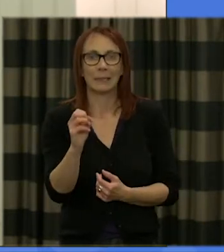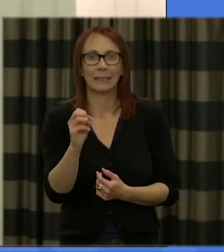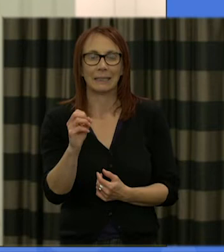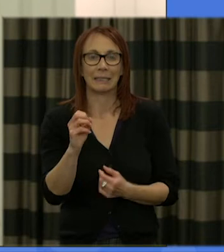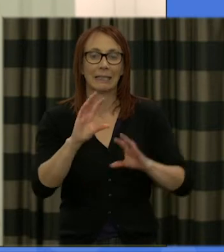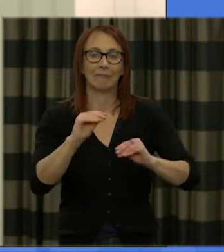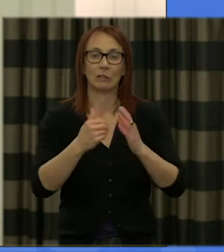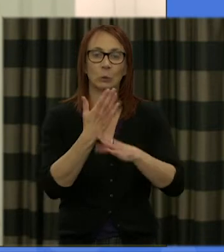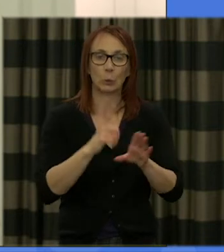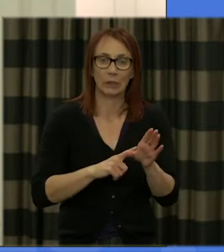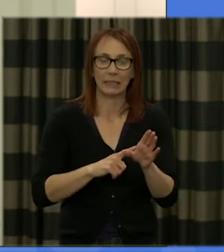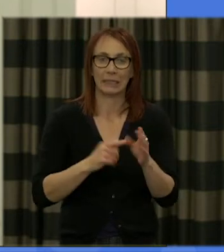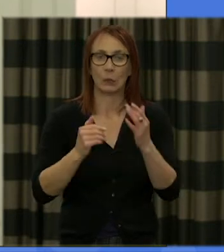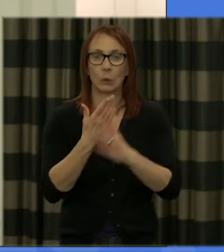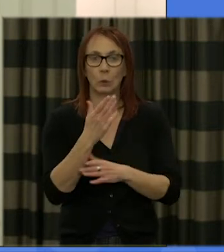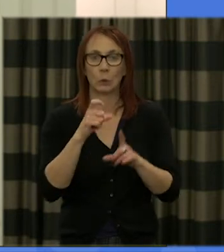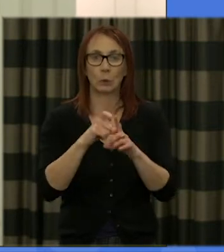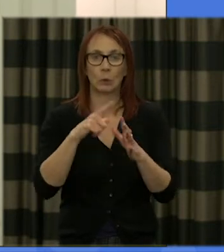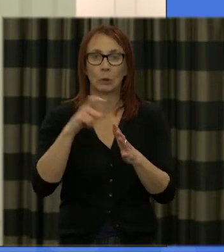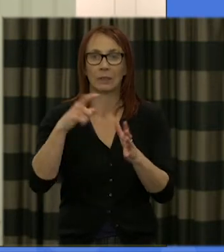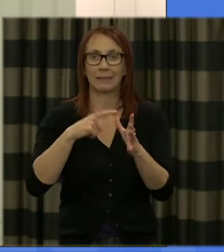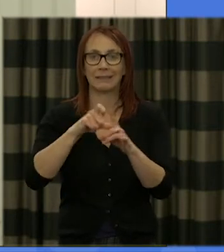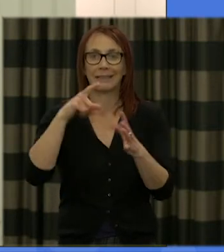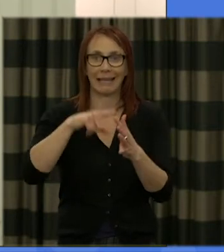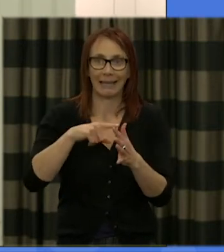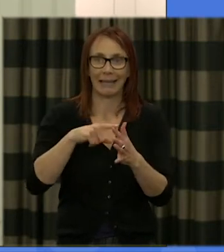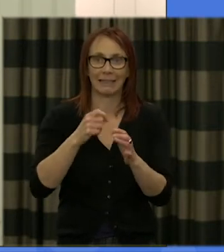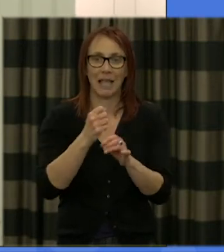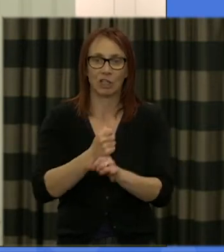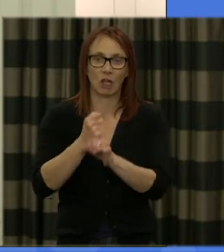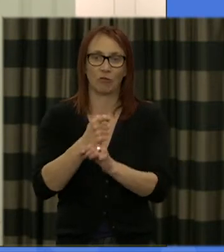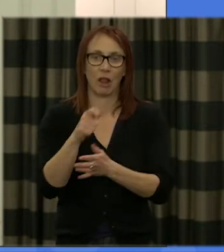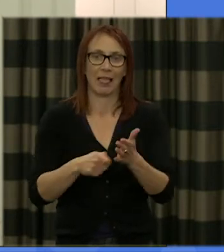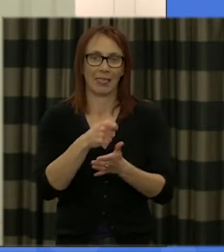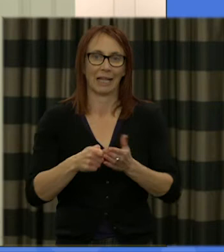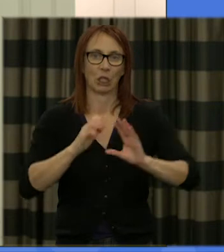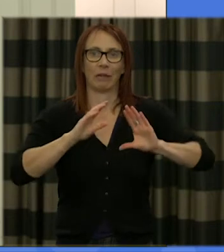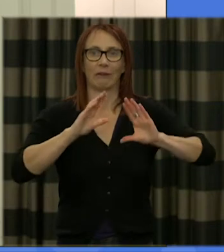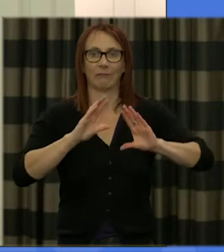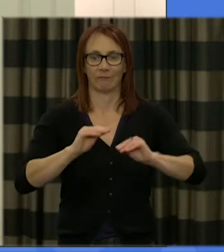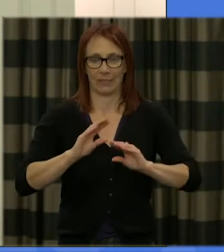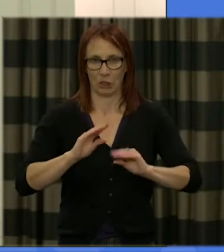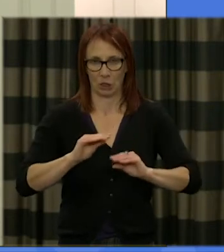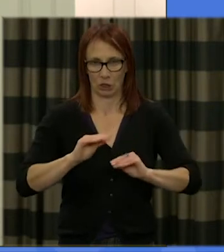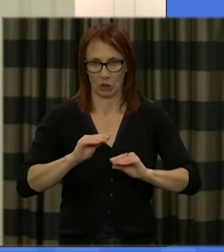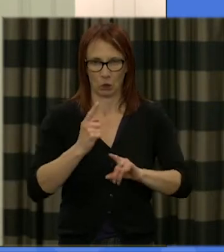decade and also the general election which we touched on the last time we met